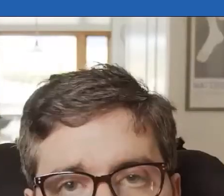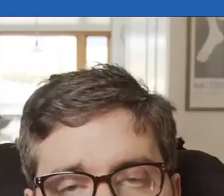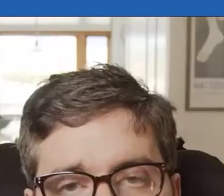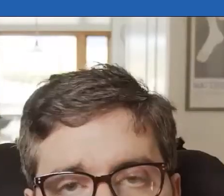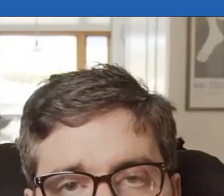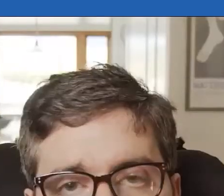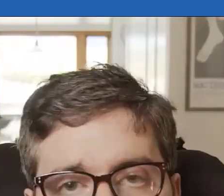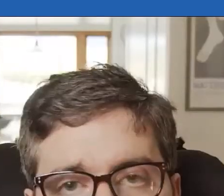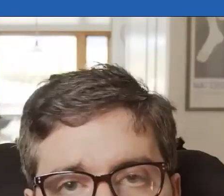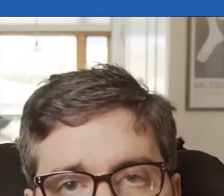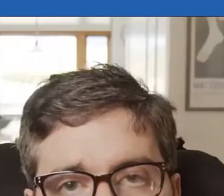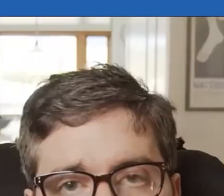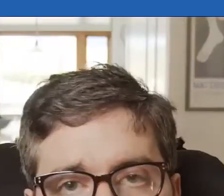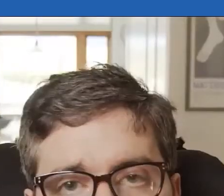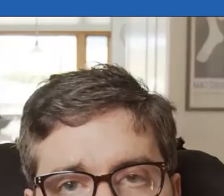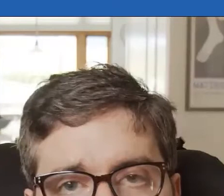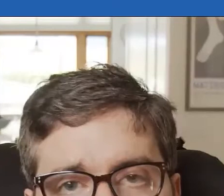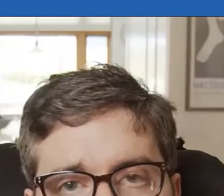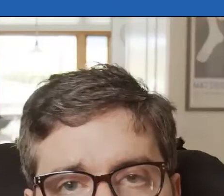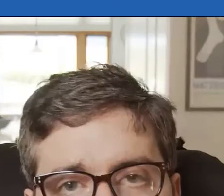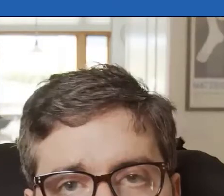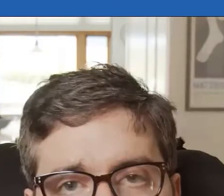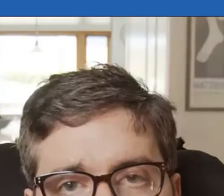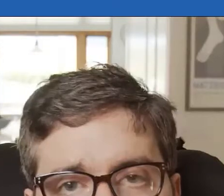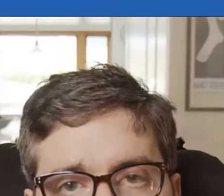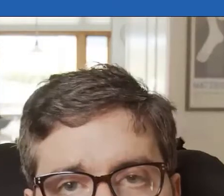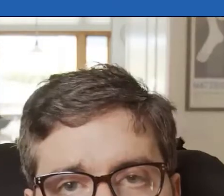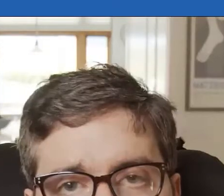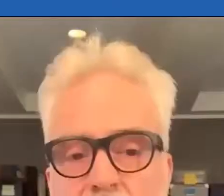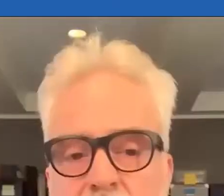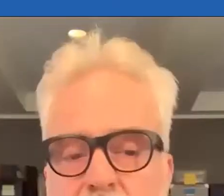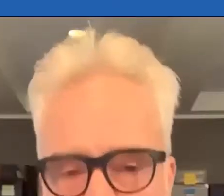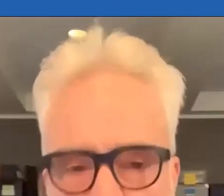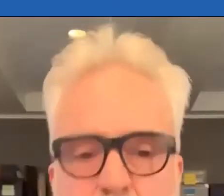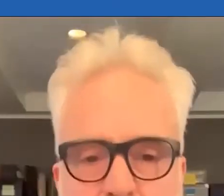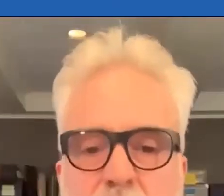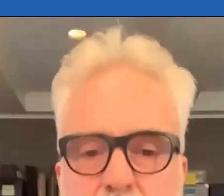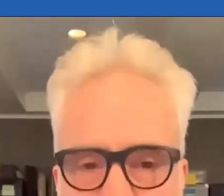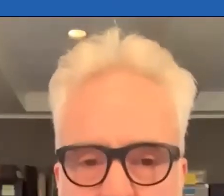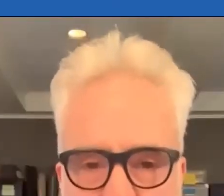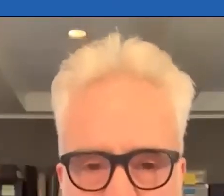further marginalization in social, economic, and health terms. We need concrete commitments